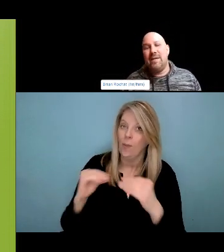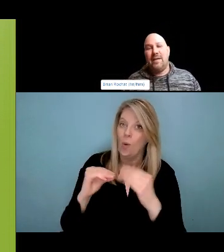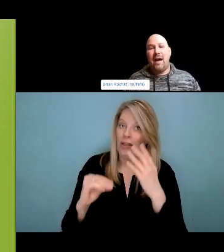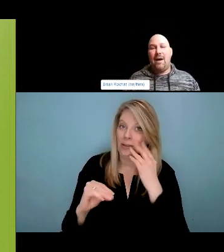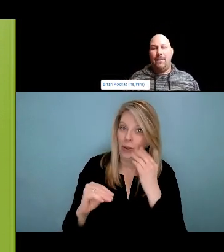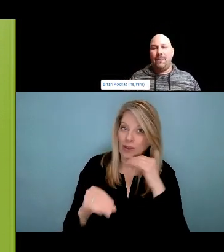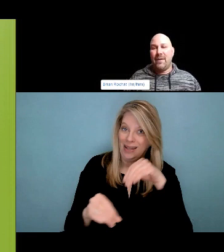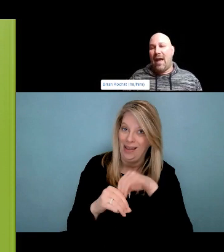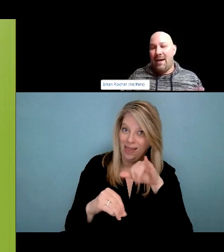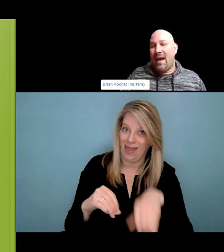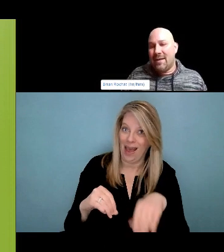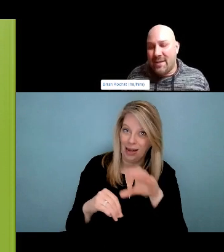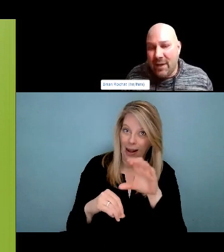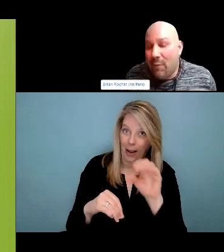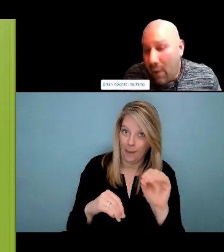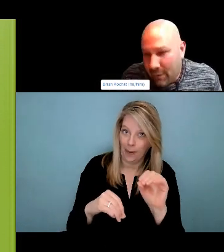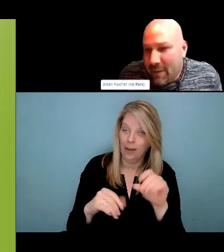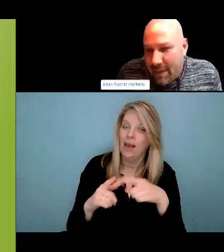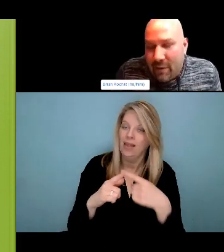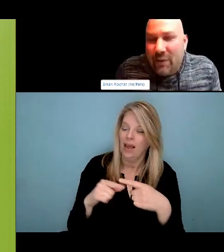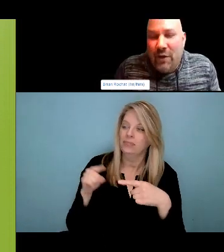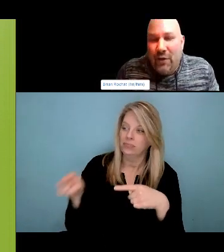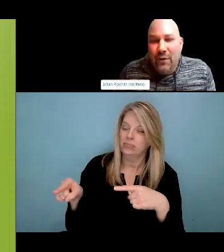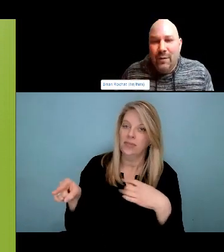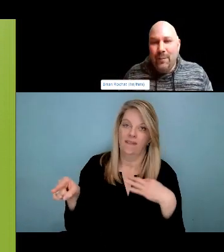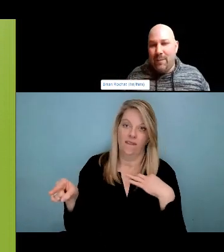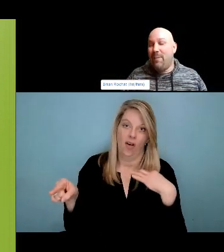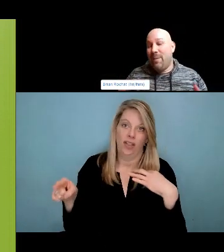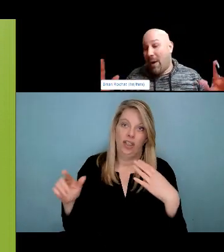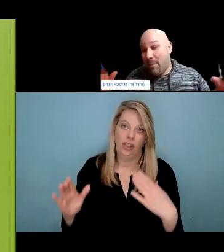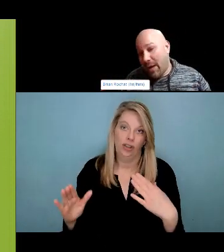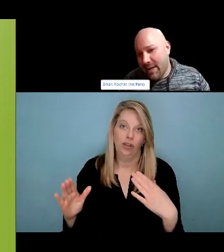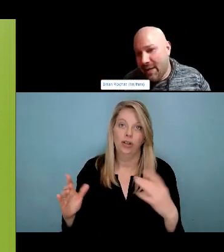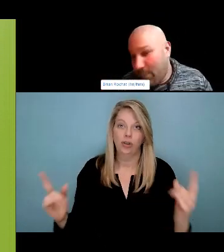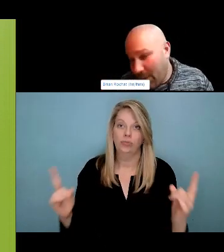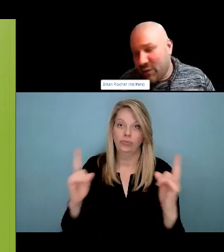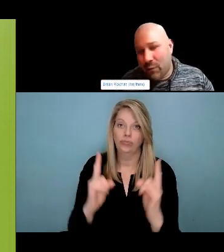So happy you guys are doing this. Thank you so much. Bye. Going in and and approaching